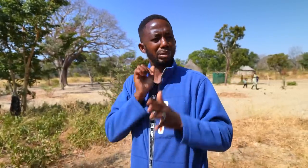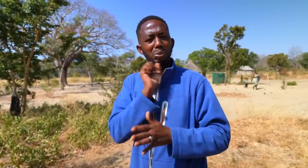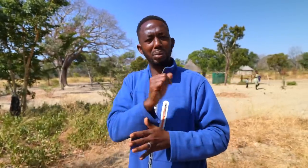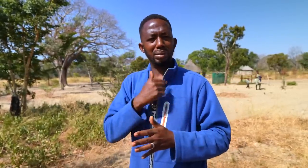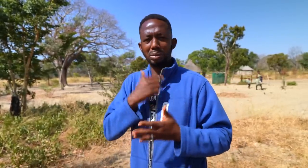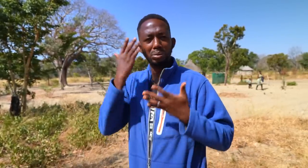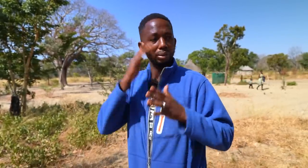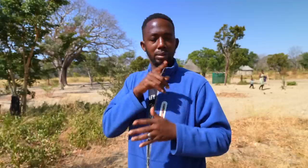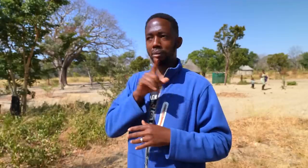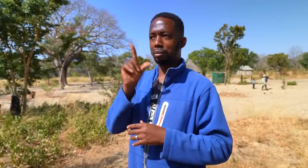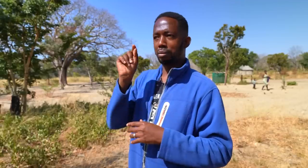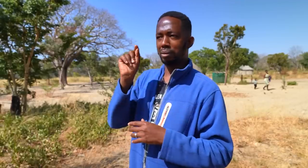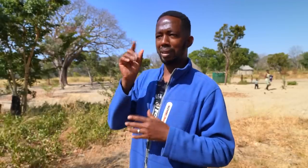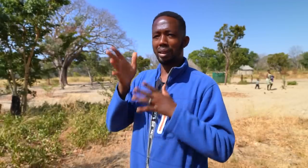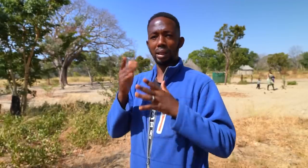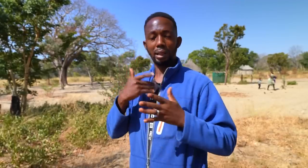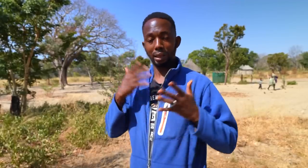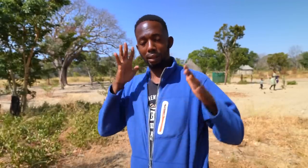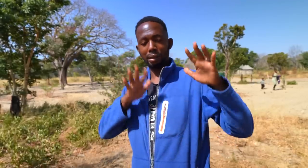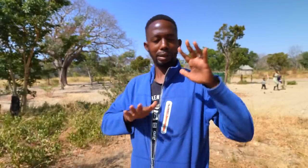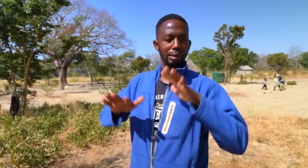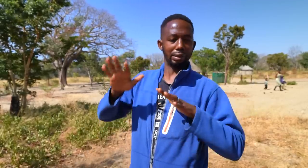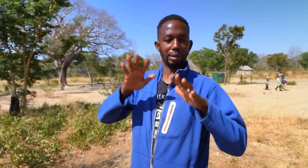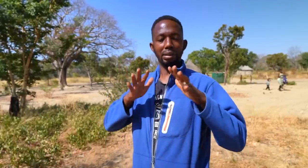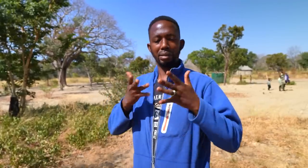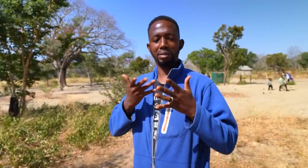it was an adjustment.